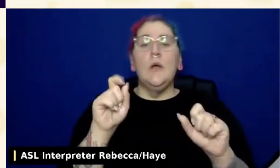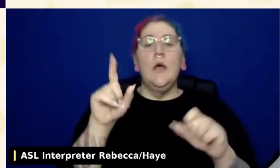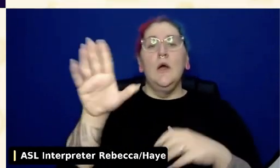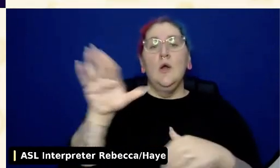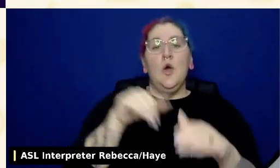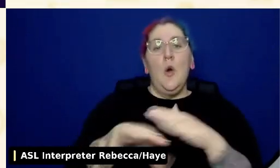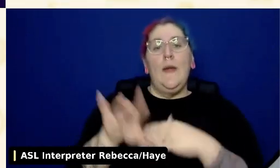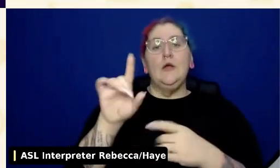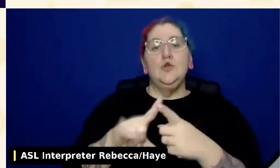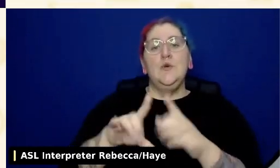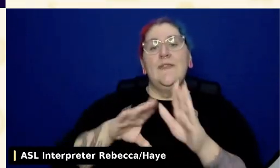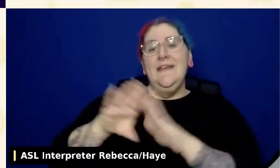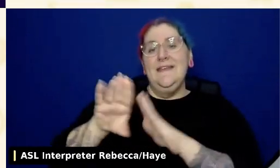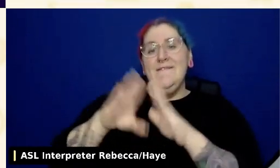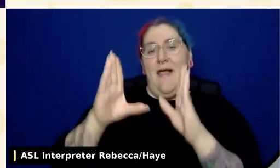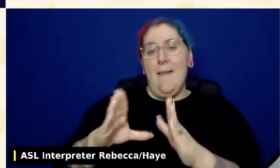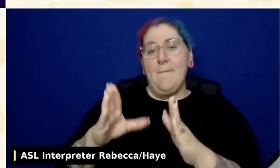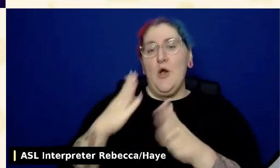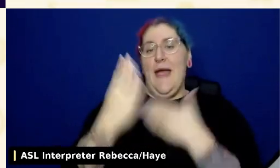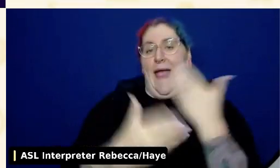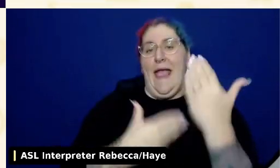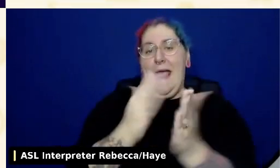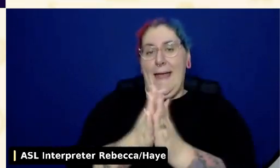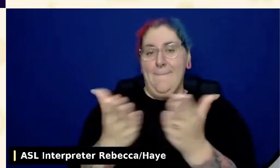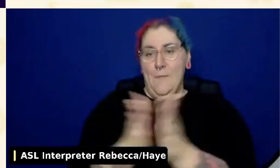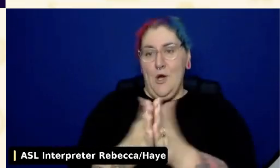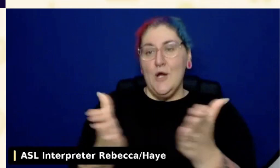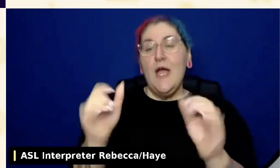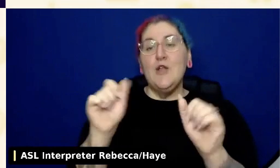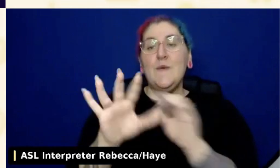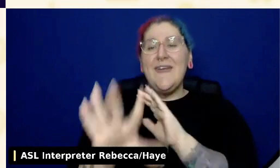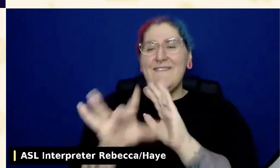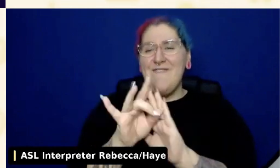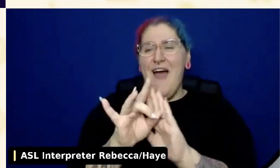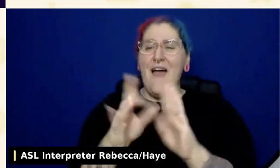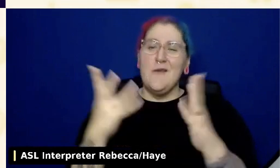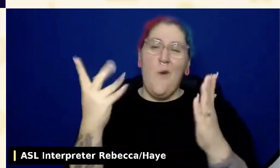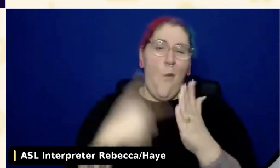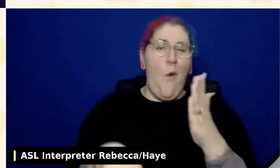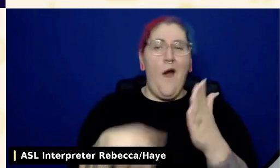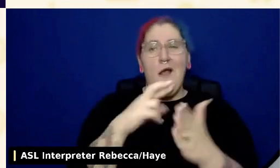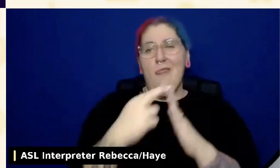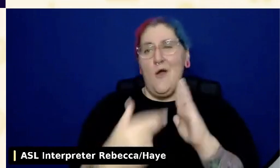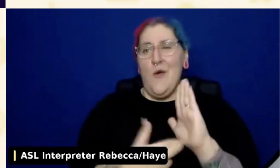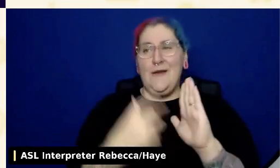and you can find what the criteria is in order for someone to get the accessibility ready tag.